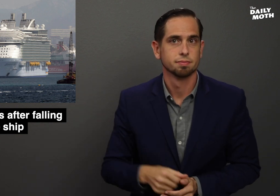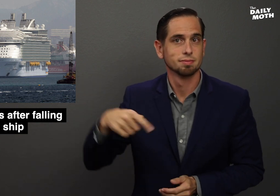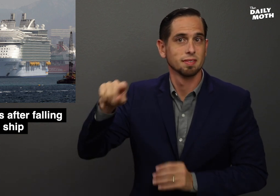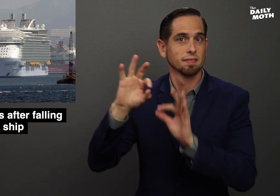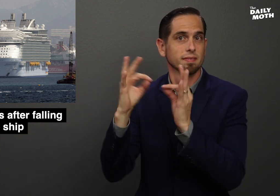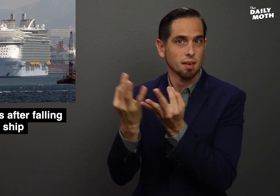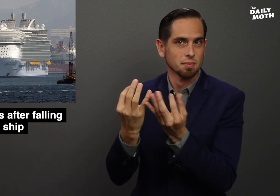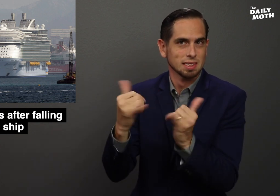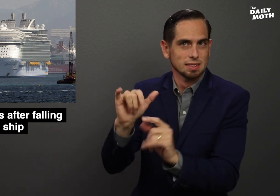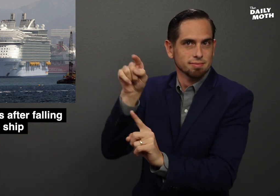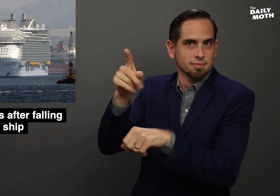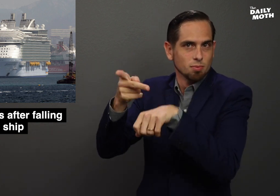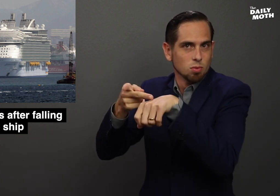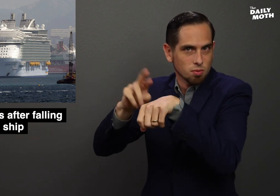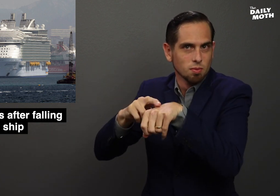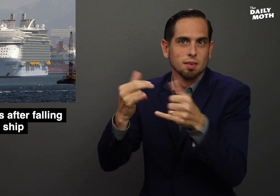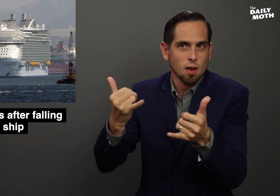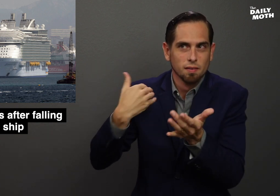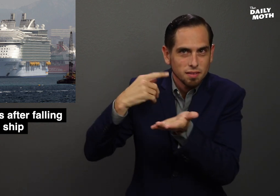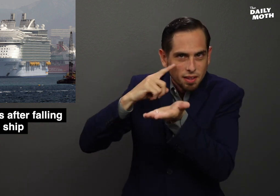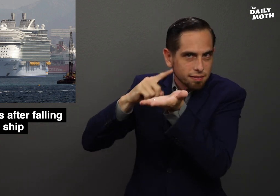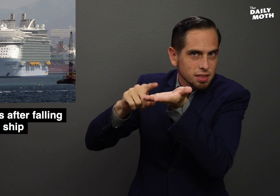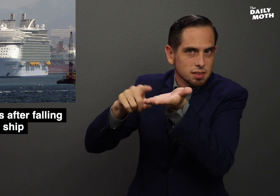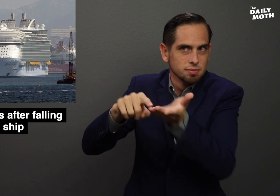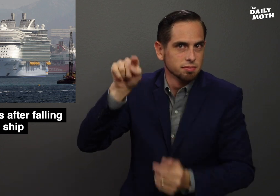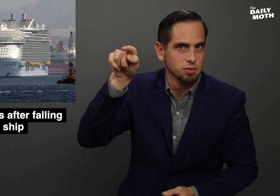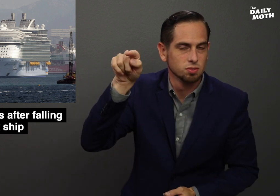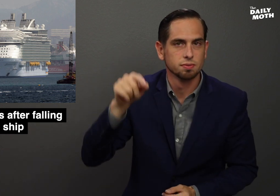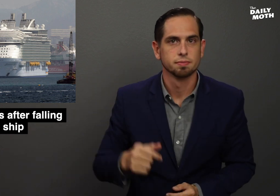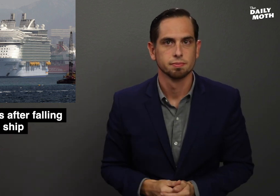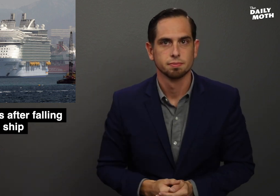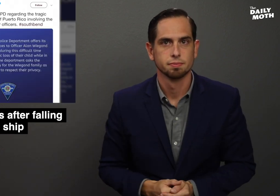The family is in Puerto Rico and there is an investigation there.